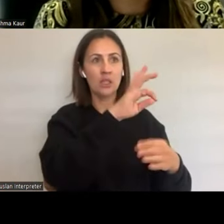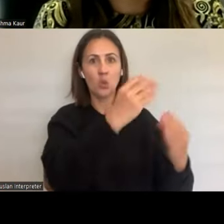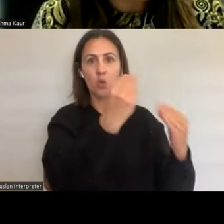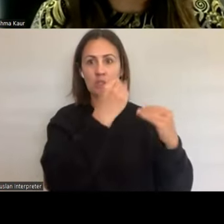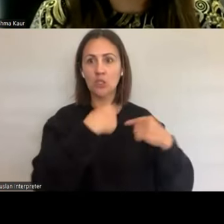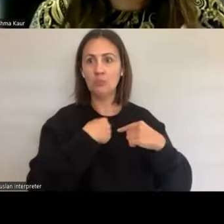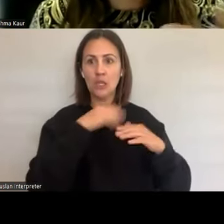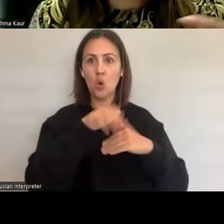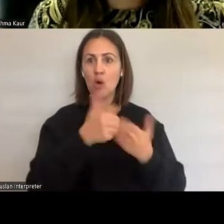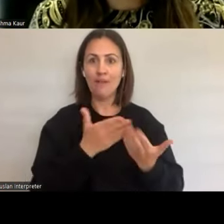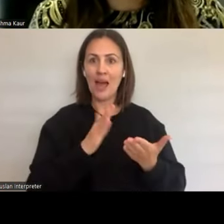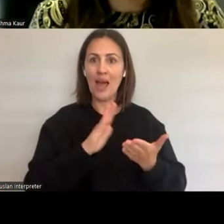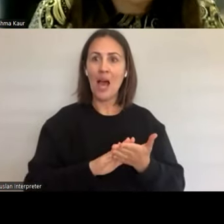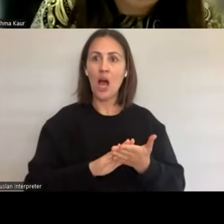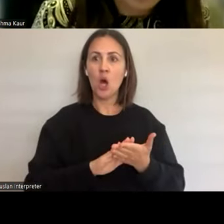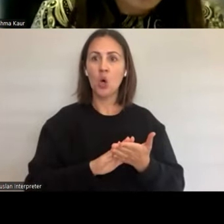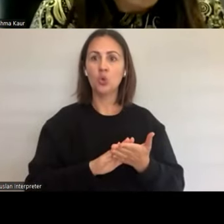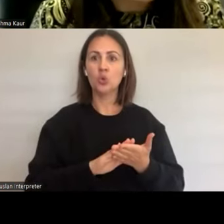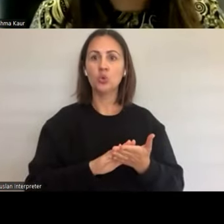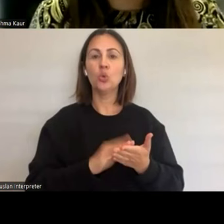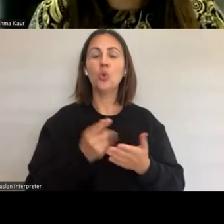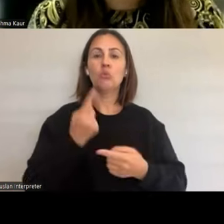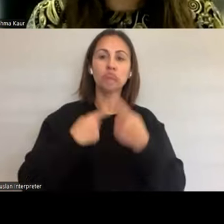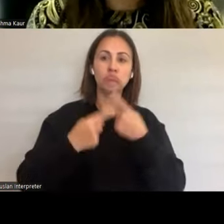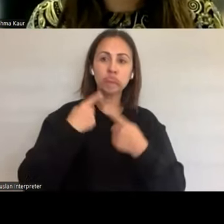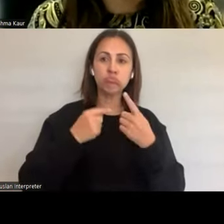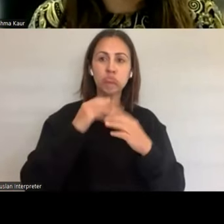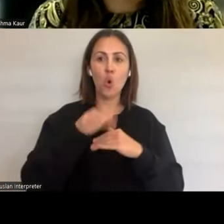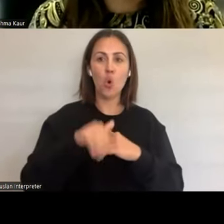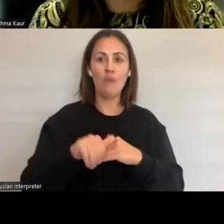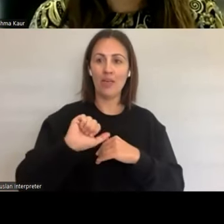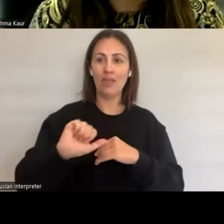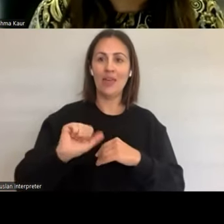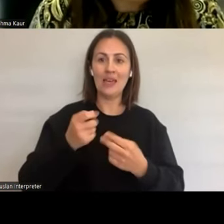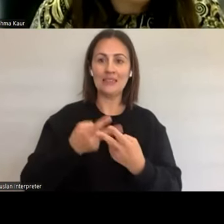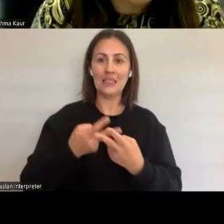how to take sexual health history and then we're talking about another complex